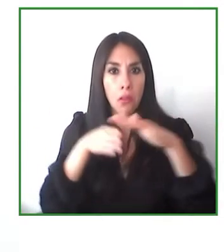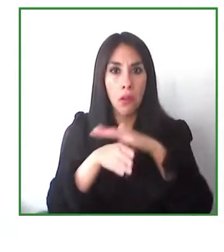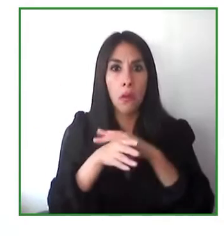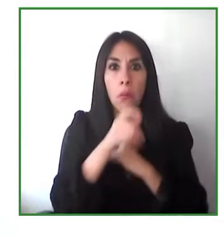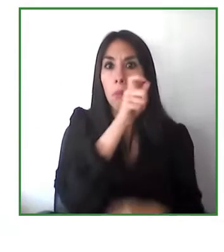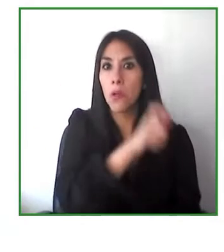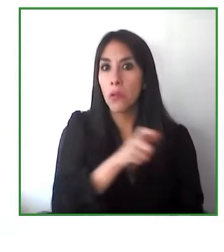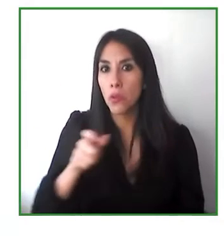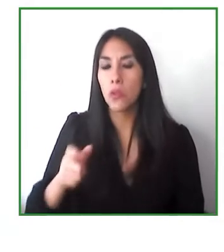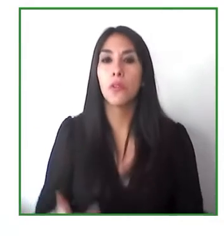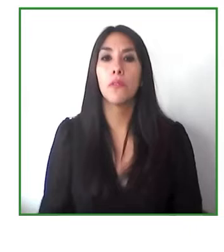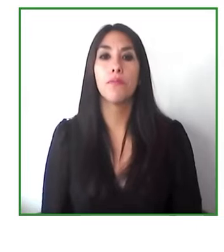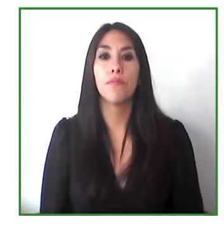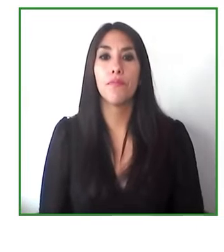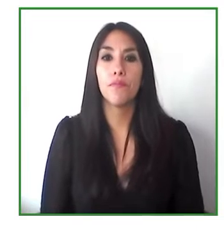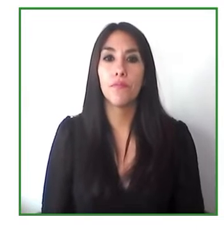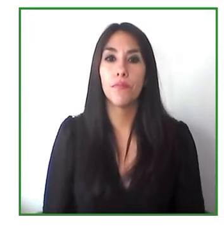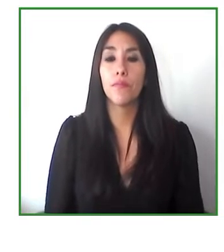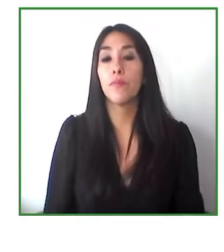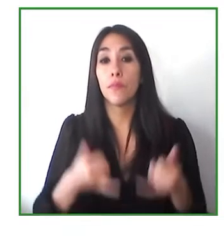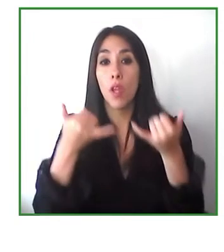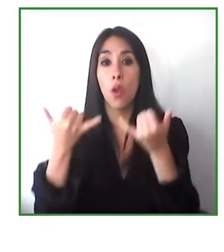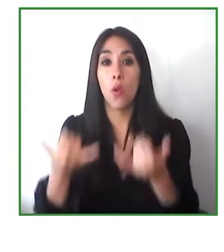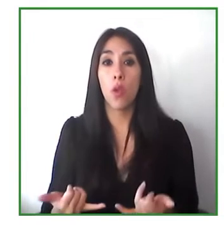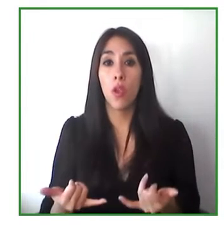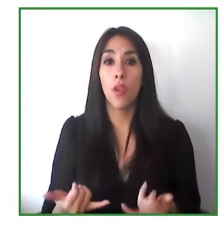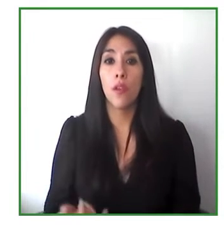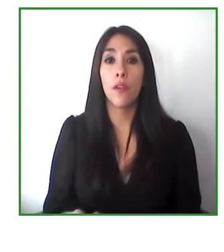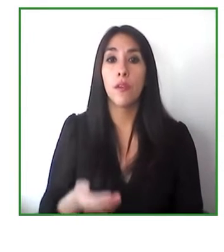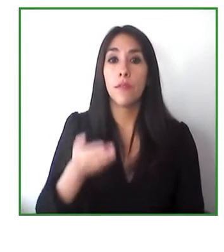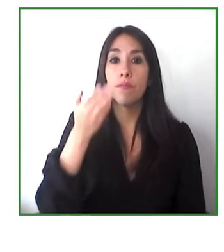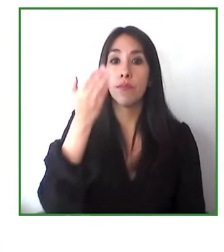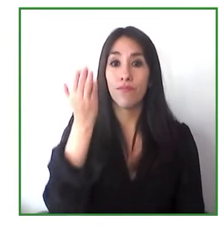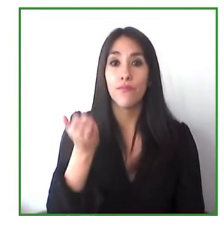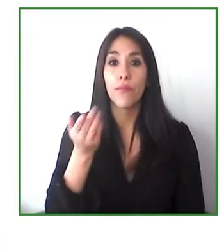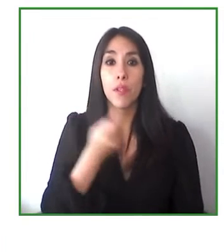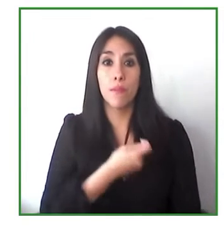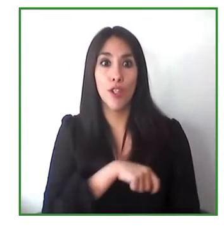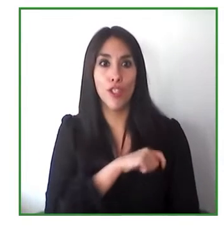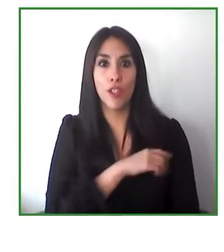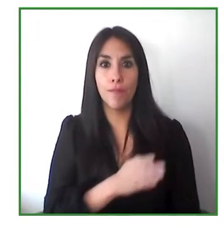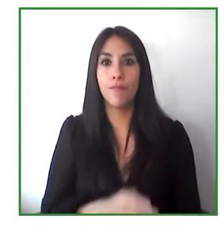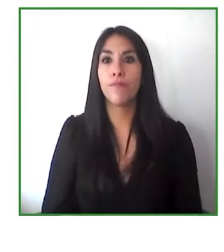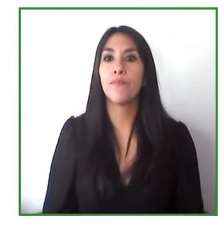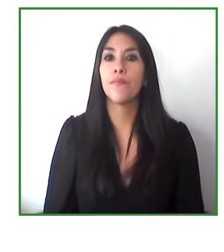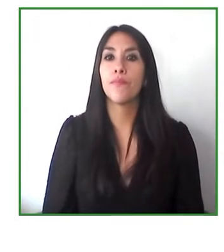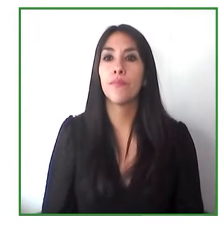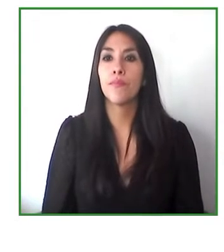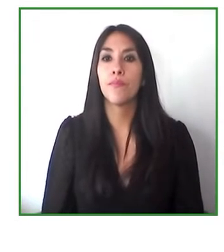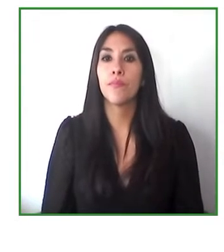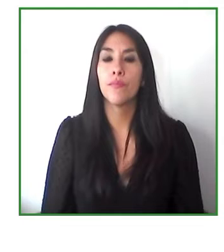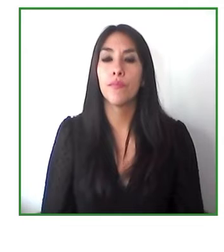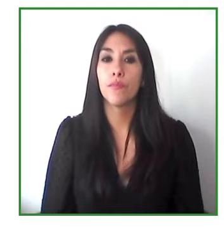transportation much easier and from spain where faustino is we are going to the